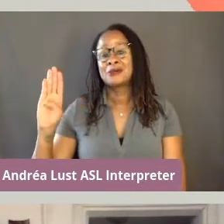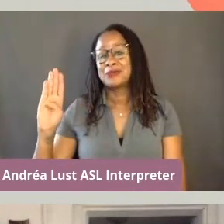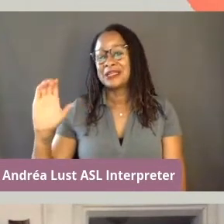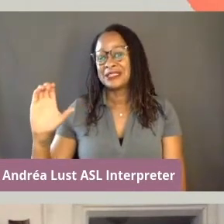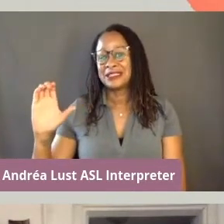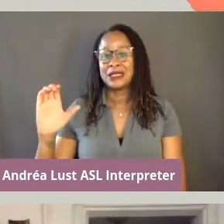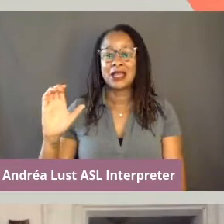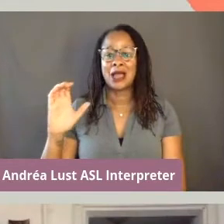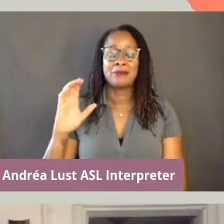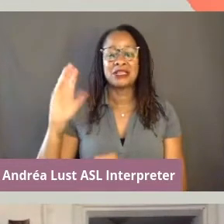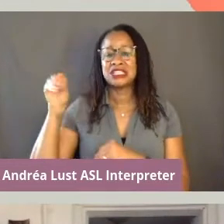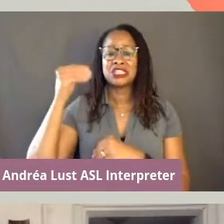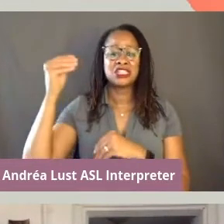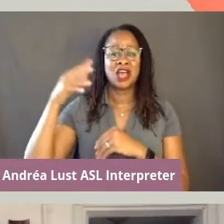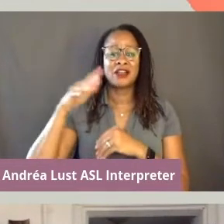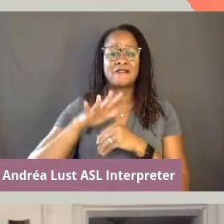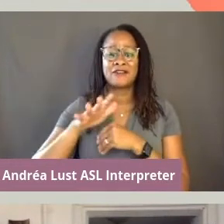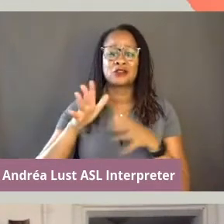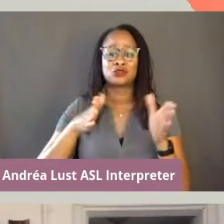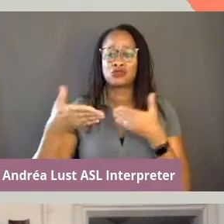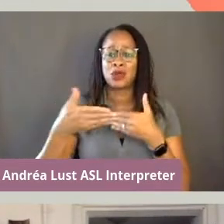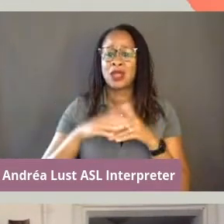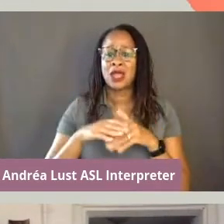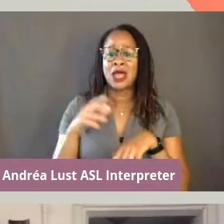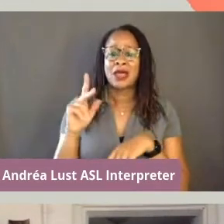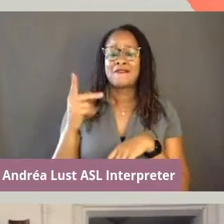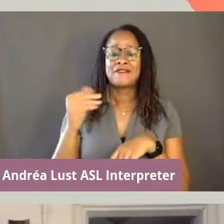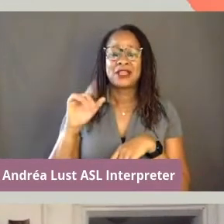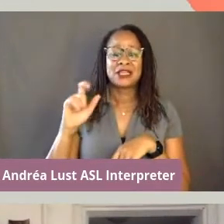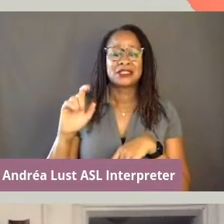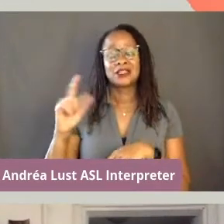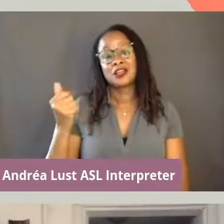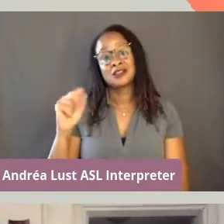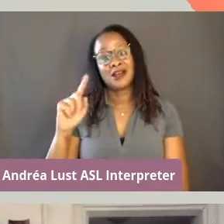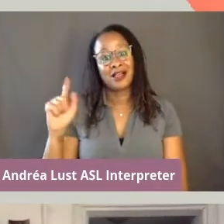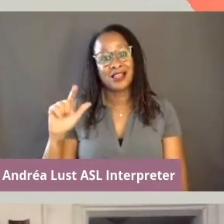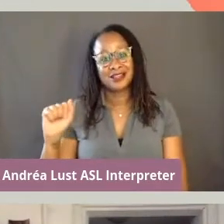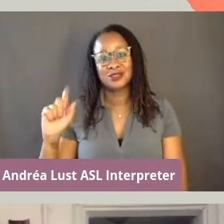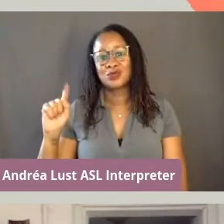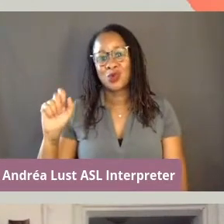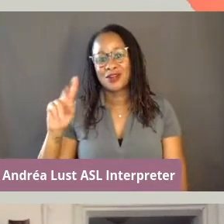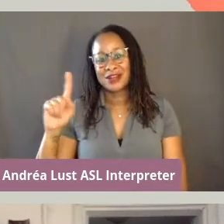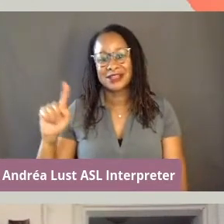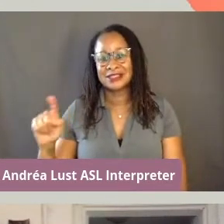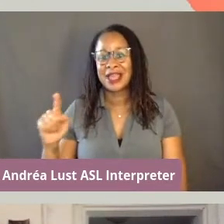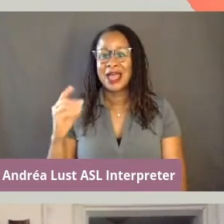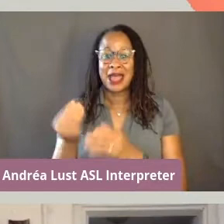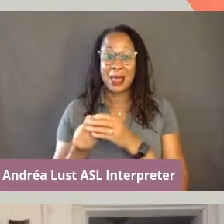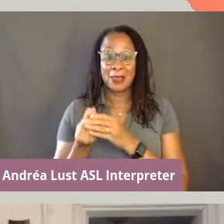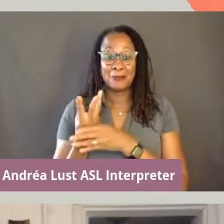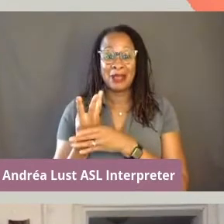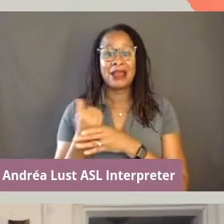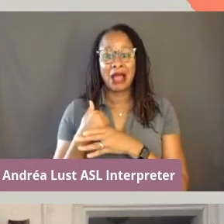with a Felix Gonzalez Torres print behind me and the plant that I have managed to keep alive the longest.